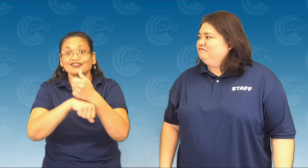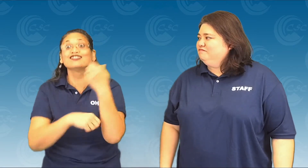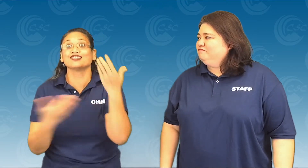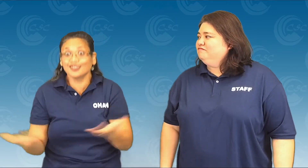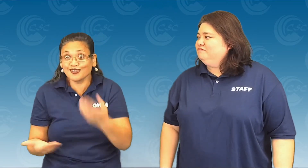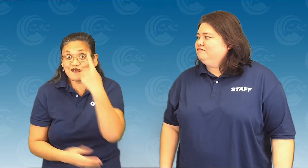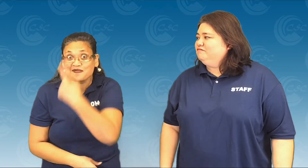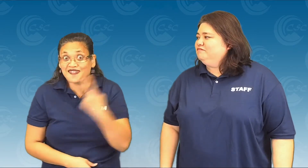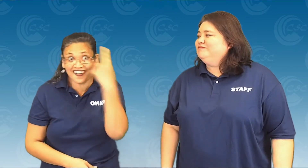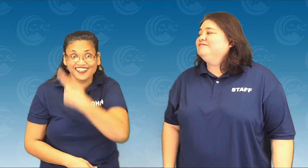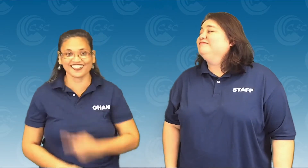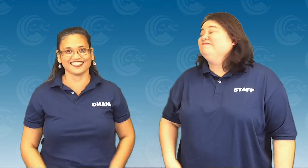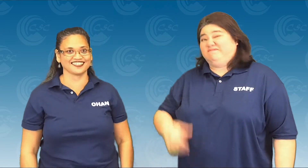here in Hawaii.